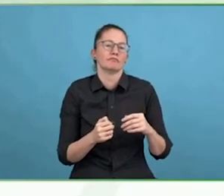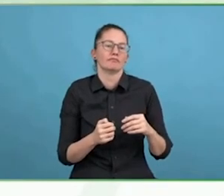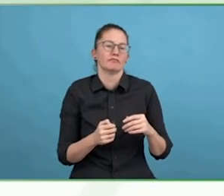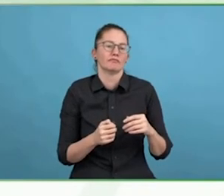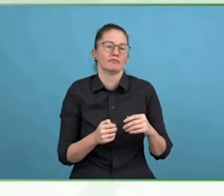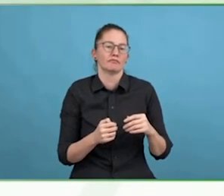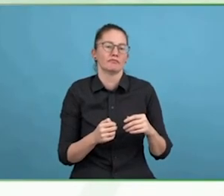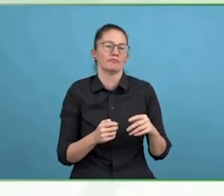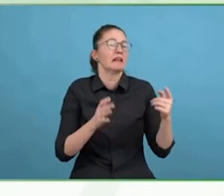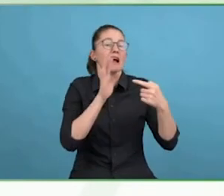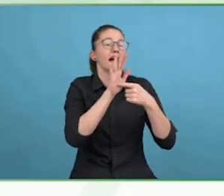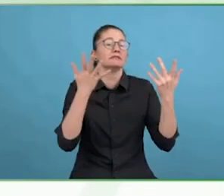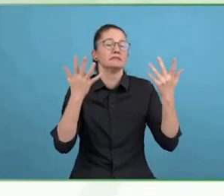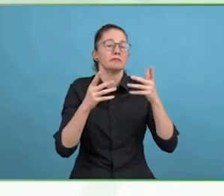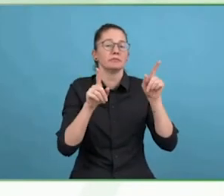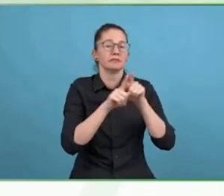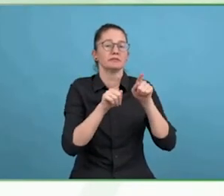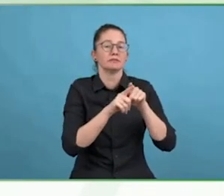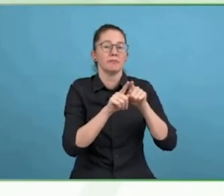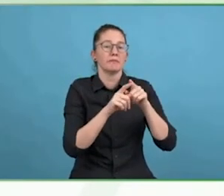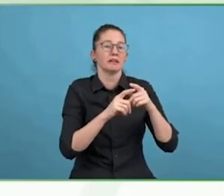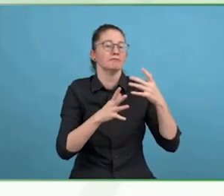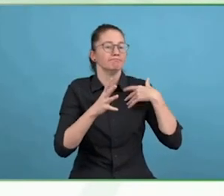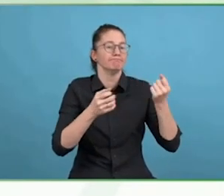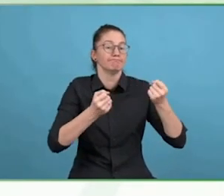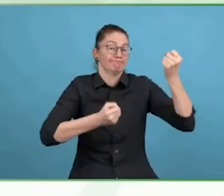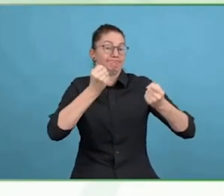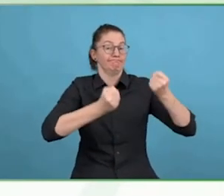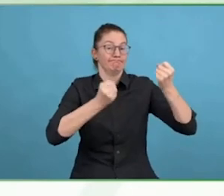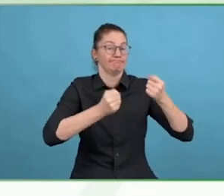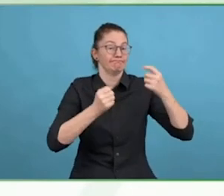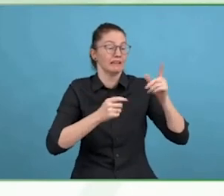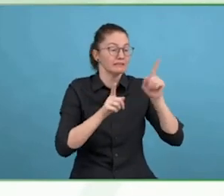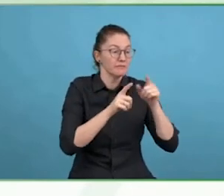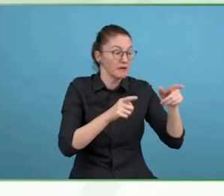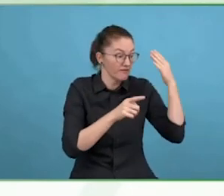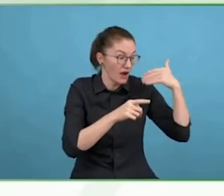Obviously, medically, we have our own tools that we use the document